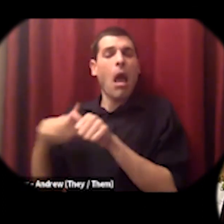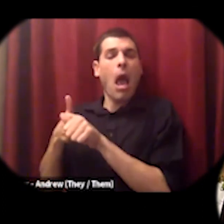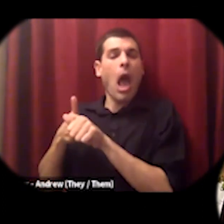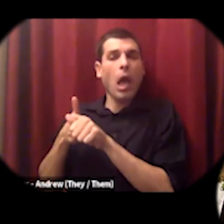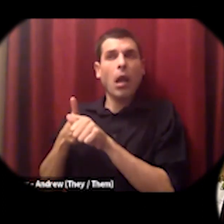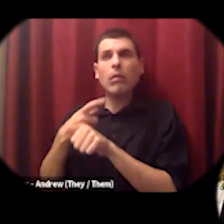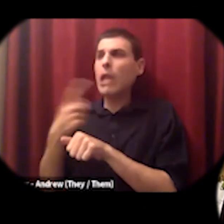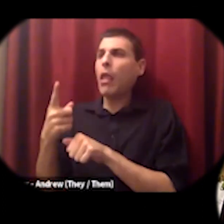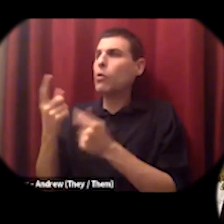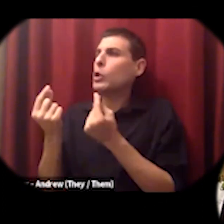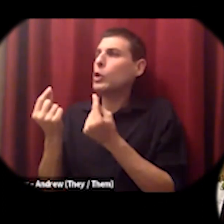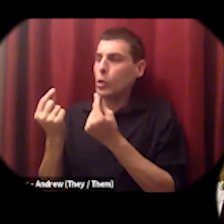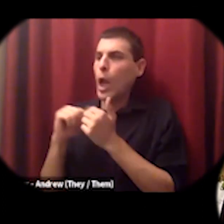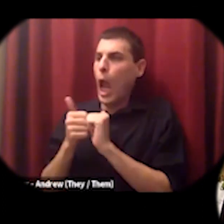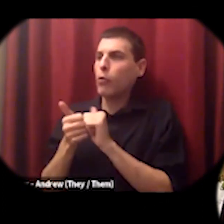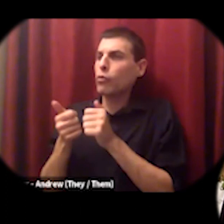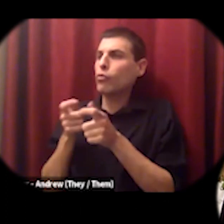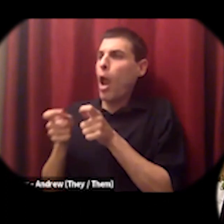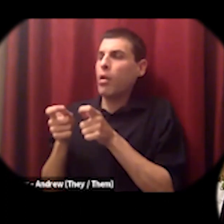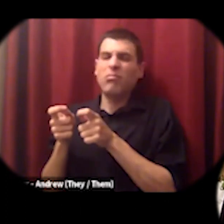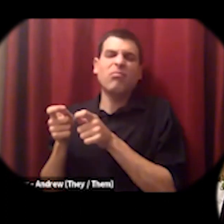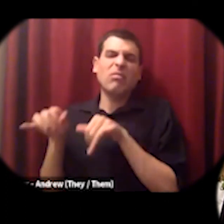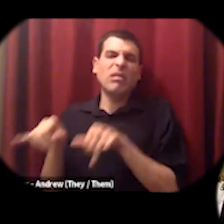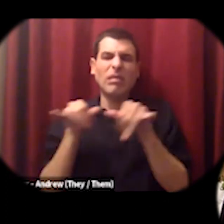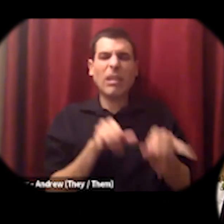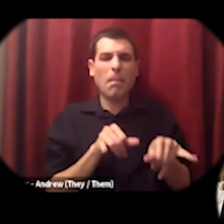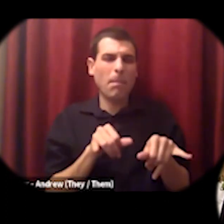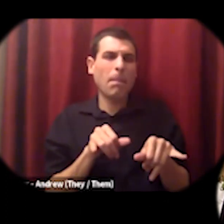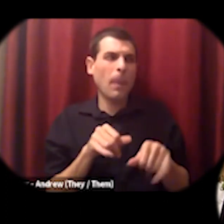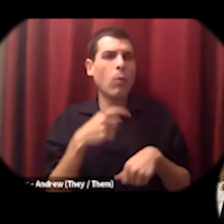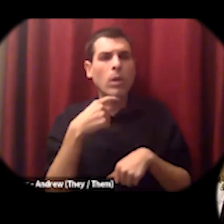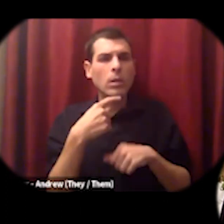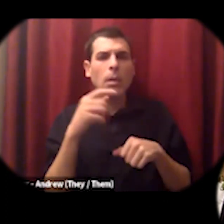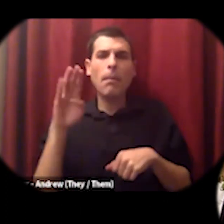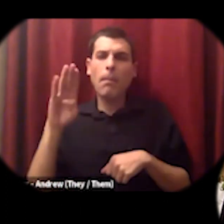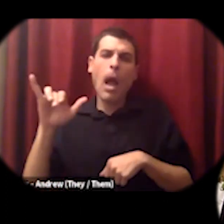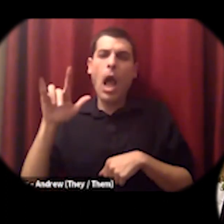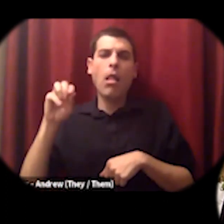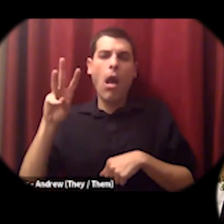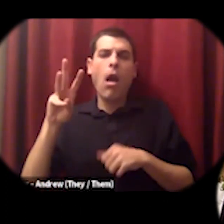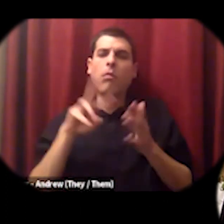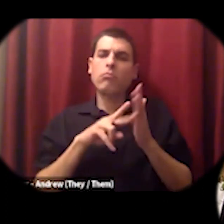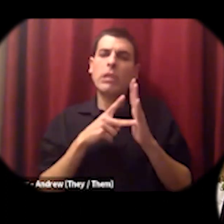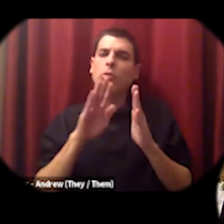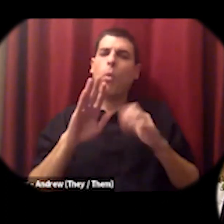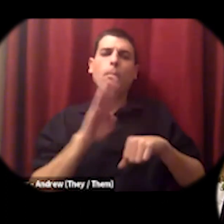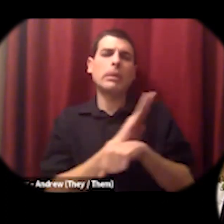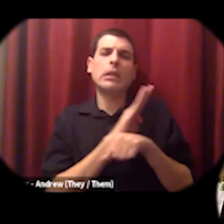how the money moves in that organization and in this case for equal exchange